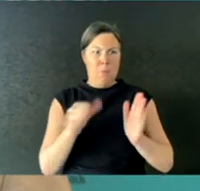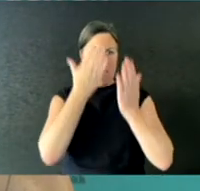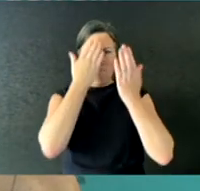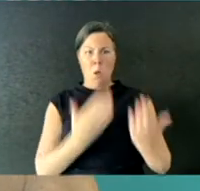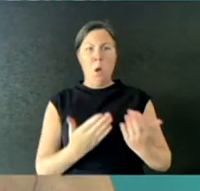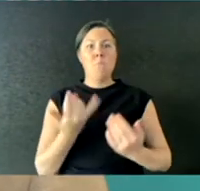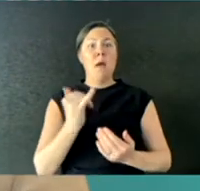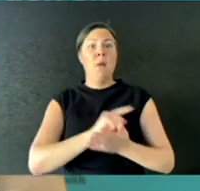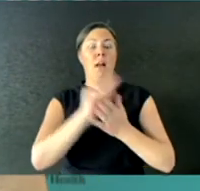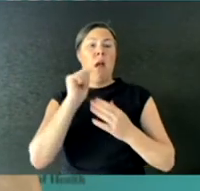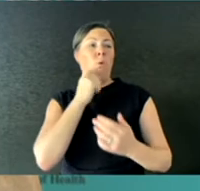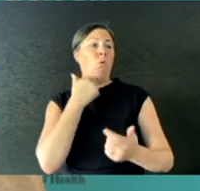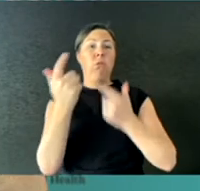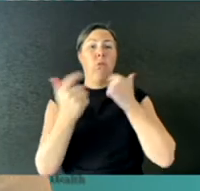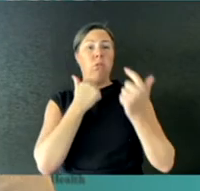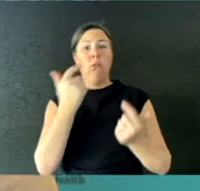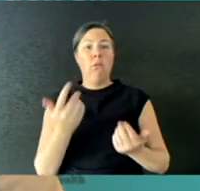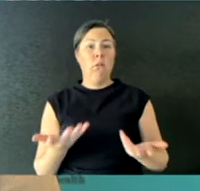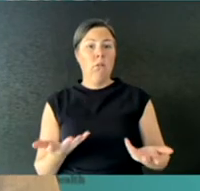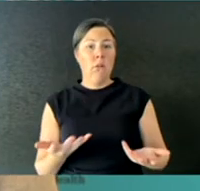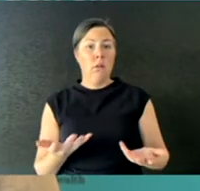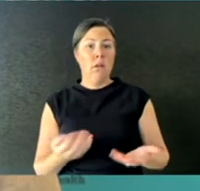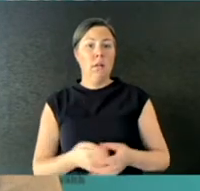Well, Matt, it's always going to be a balance.